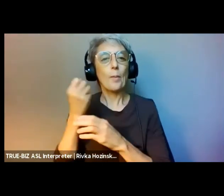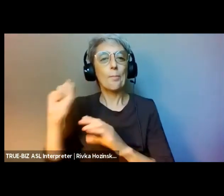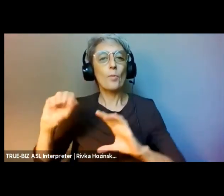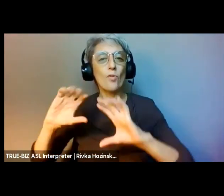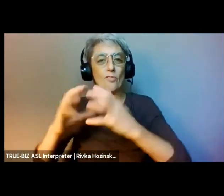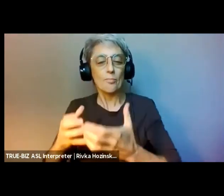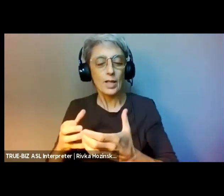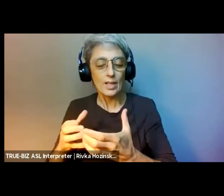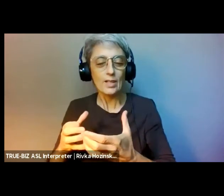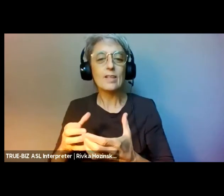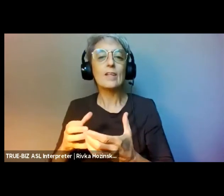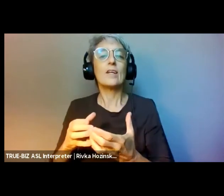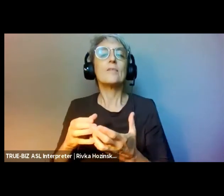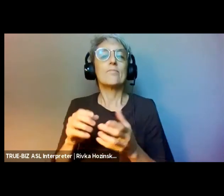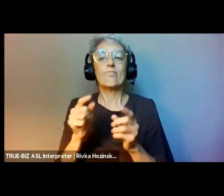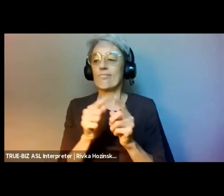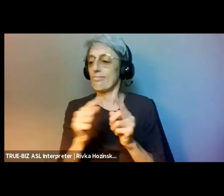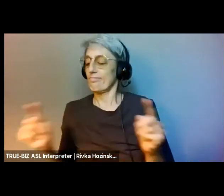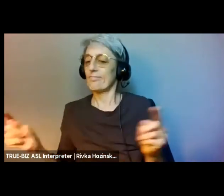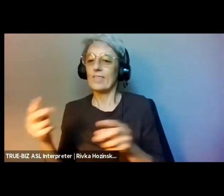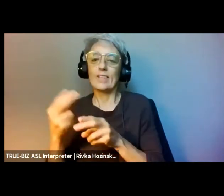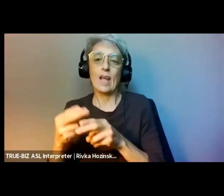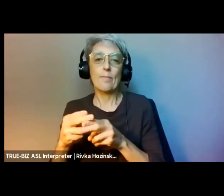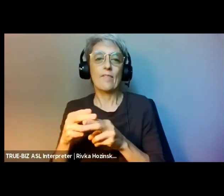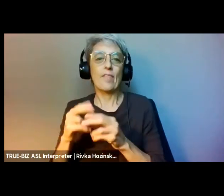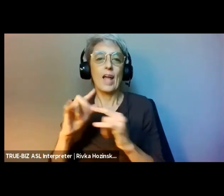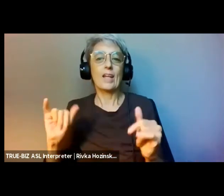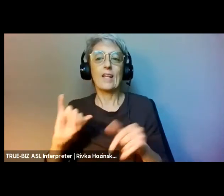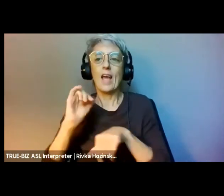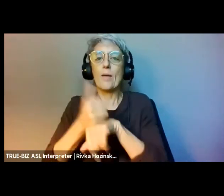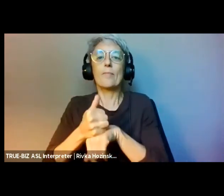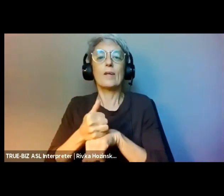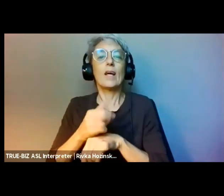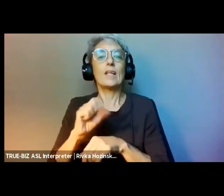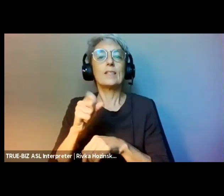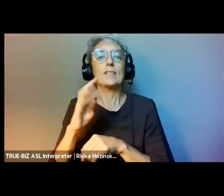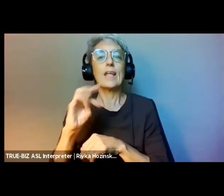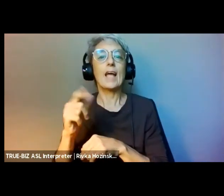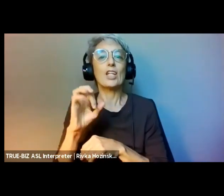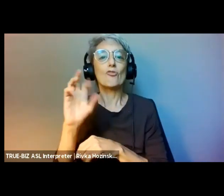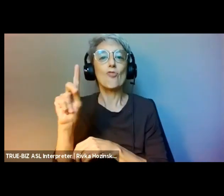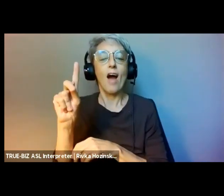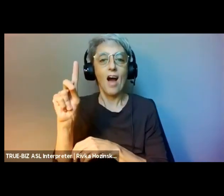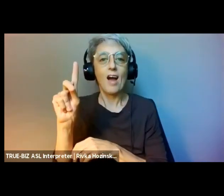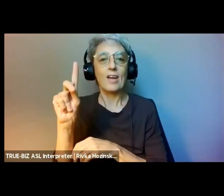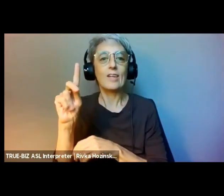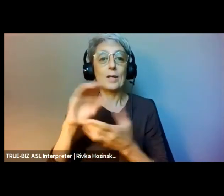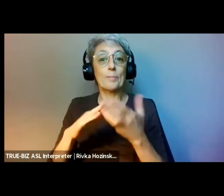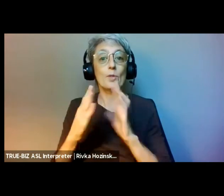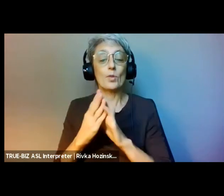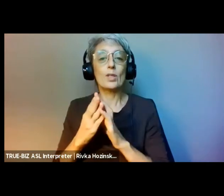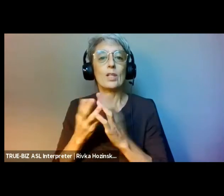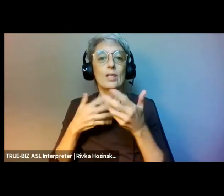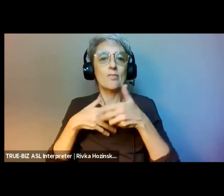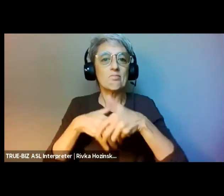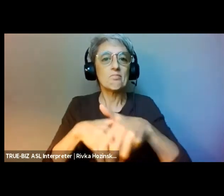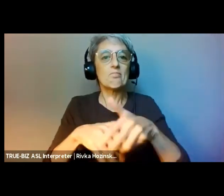for Philanthropic Transformation." Welcome, Dana. Next, we have Rhonda Anderson.